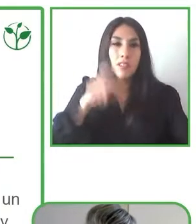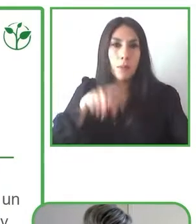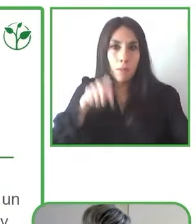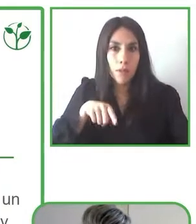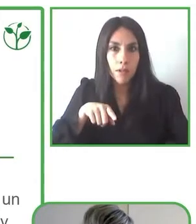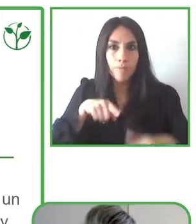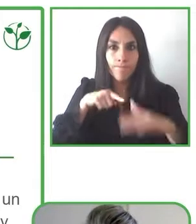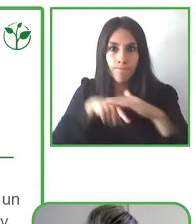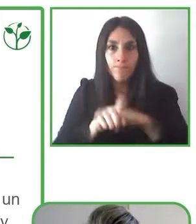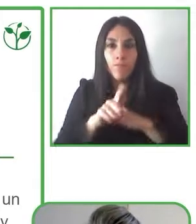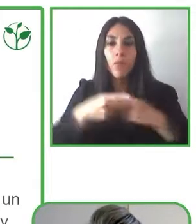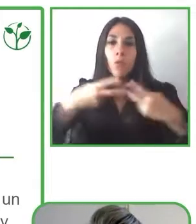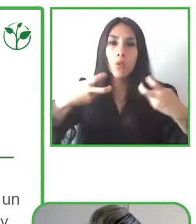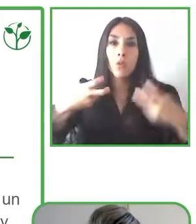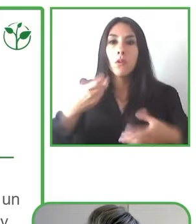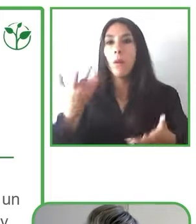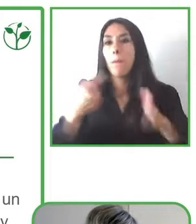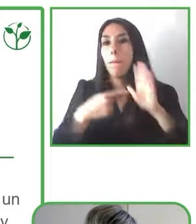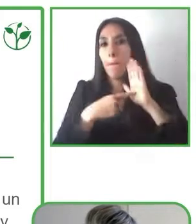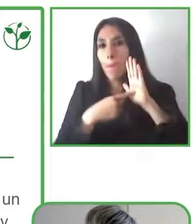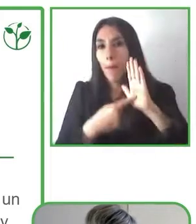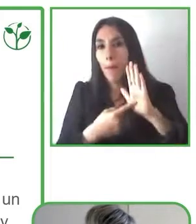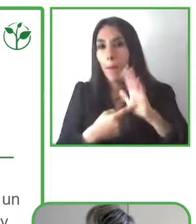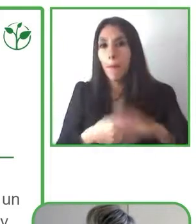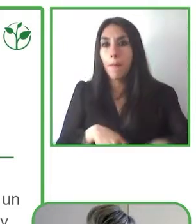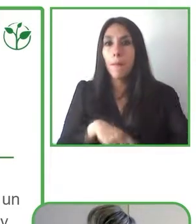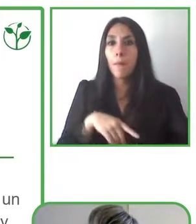accessibility to locations.